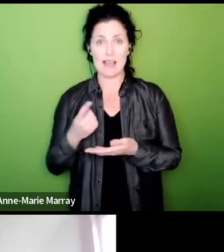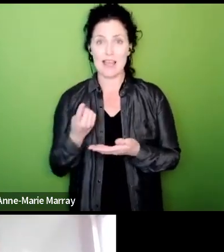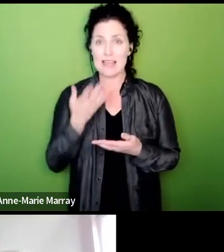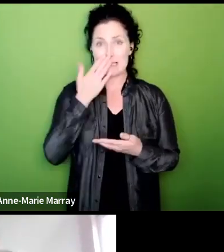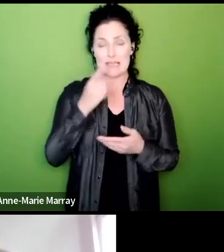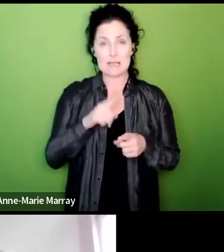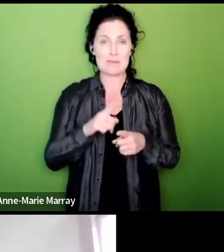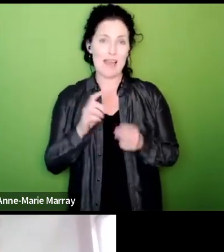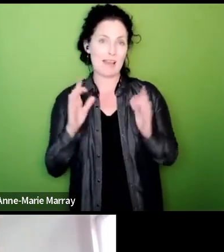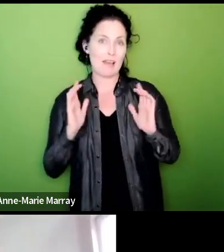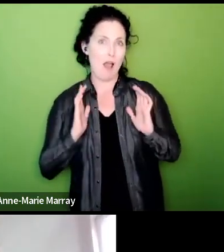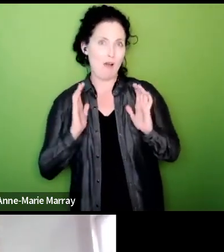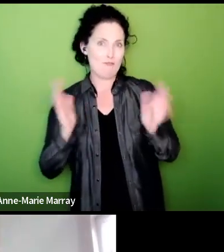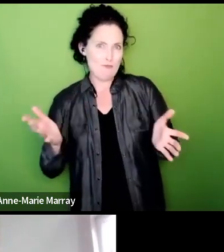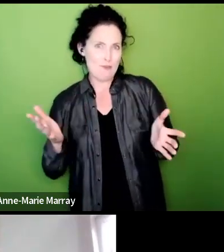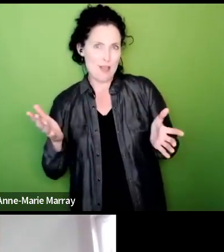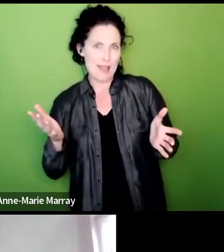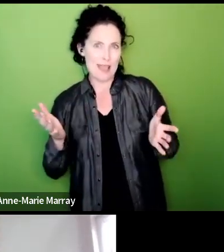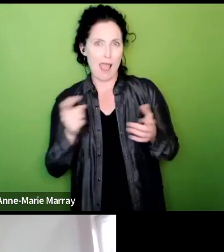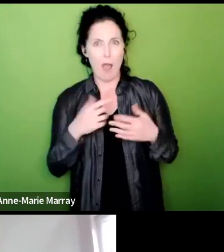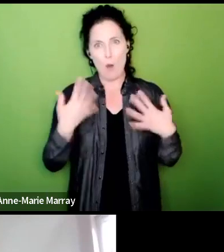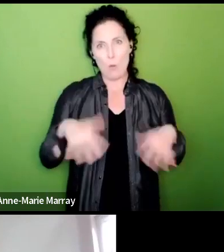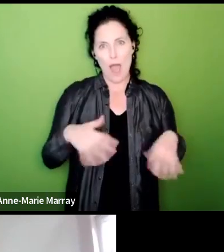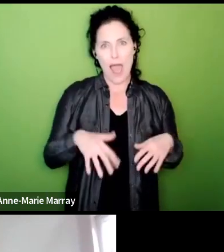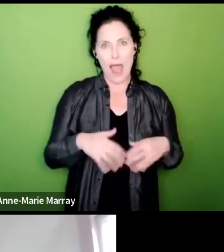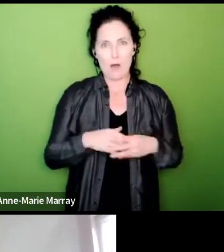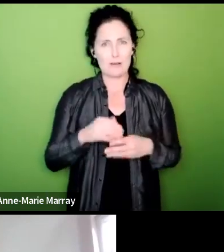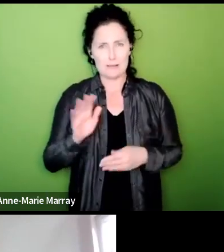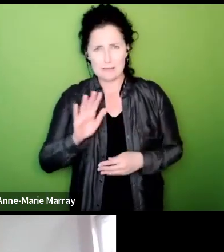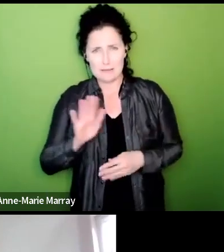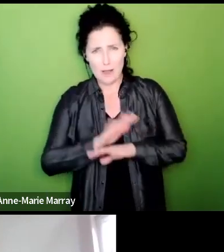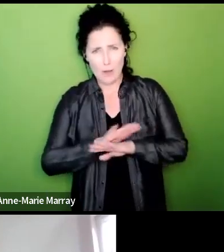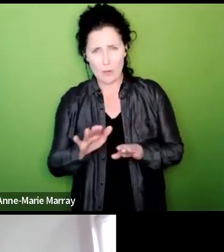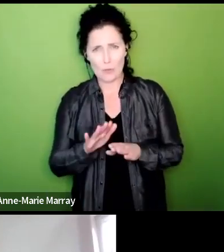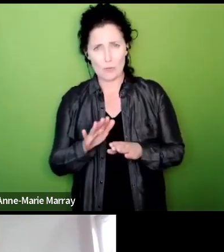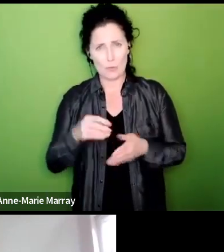handshake absolutely Andrew and John Mooney says well done to all the full-time officers